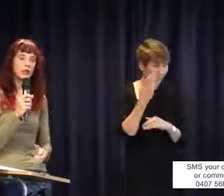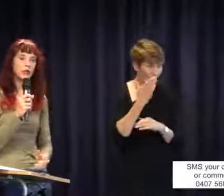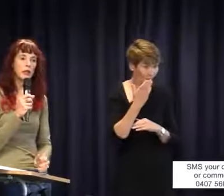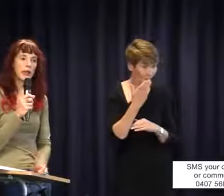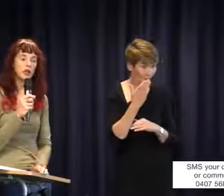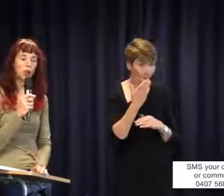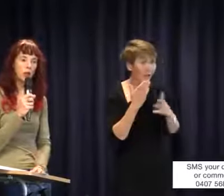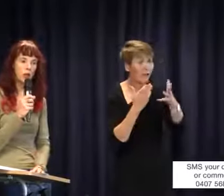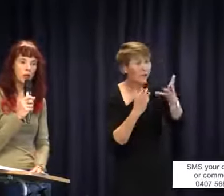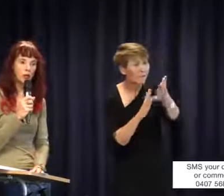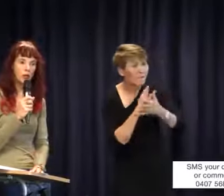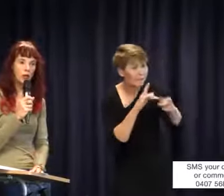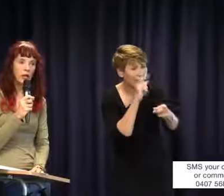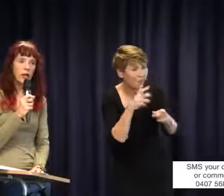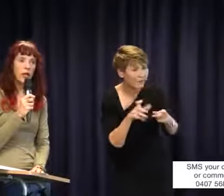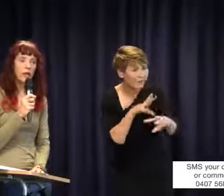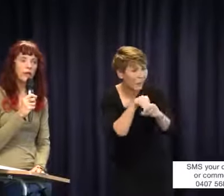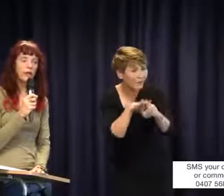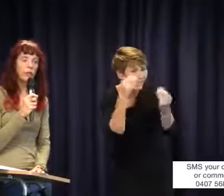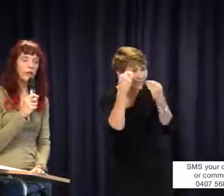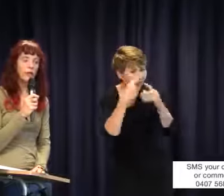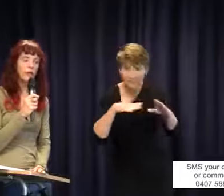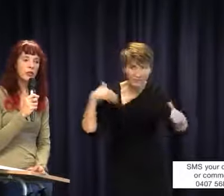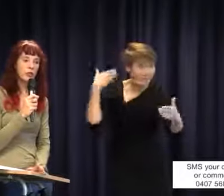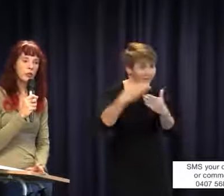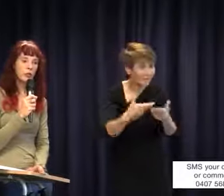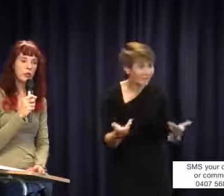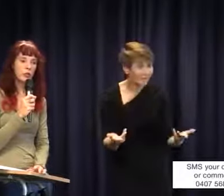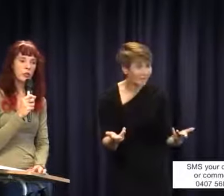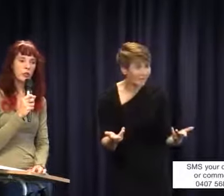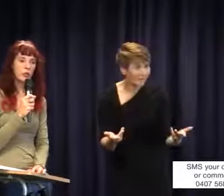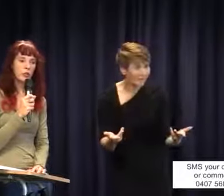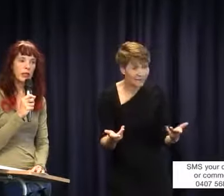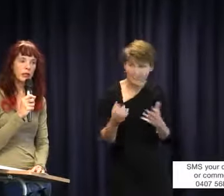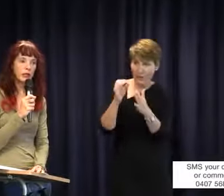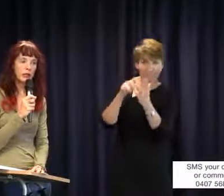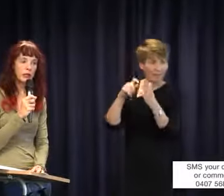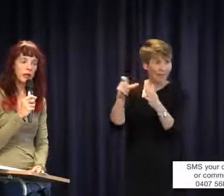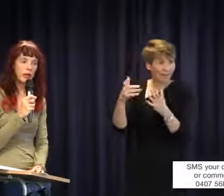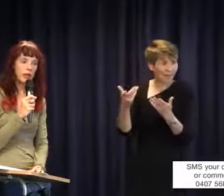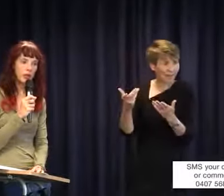been engaged all along and therefore whatever excuses you were being given by the state